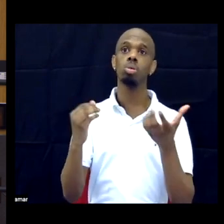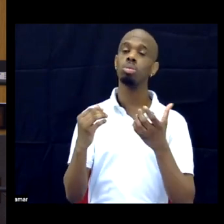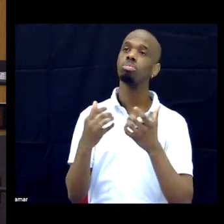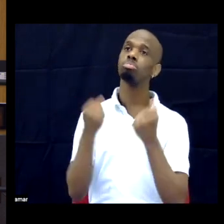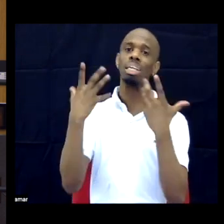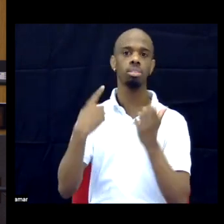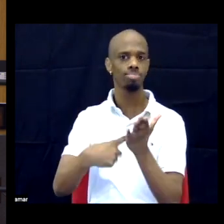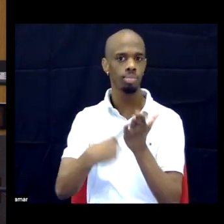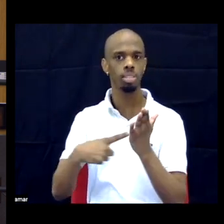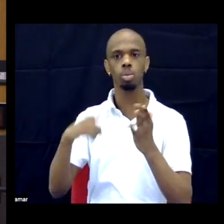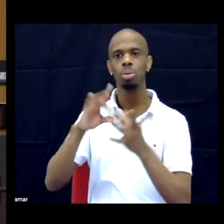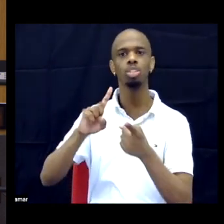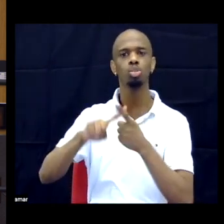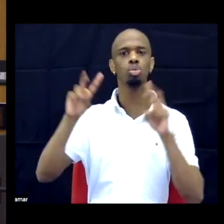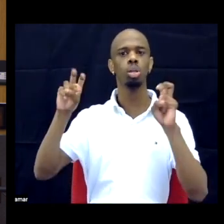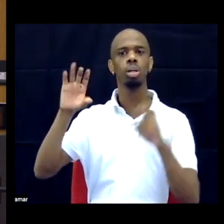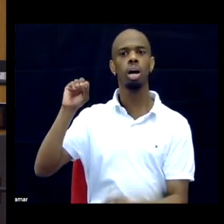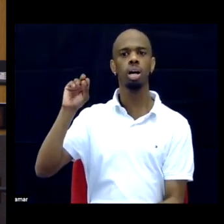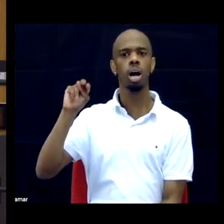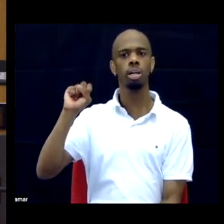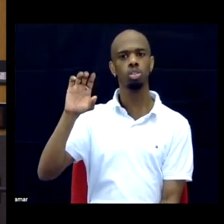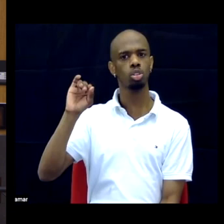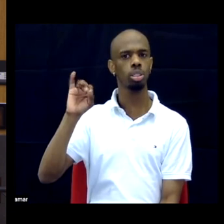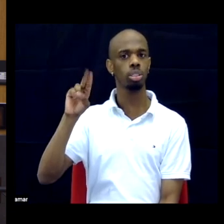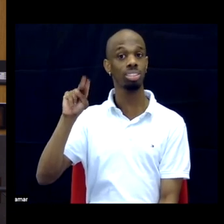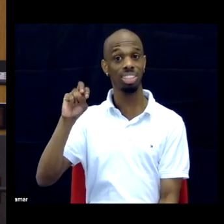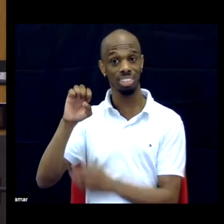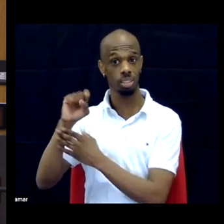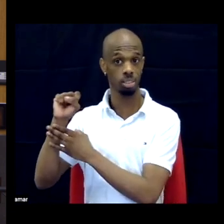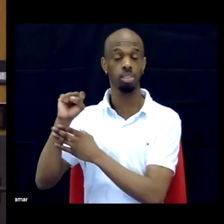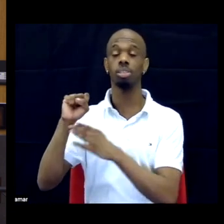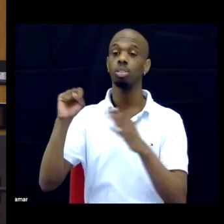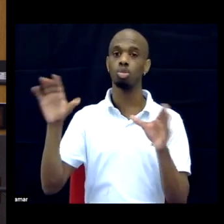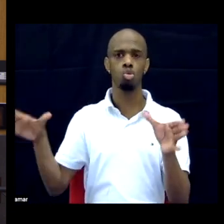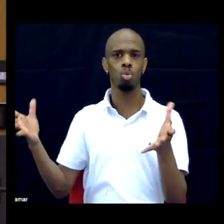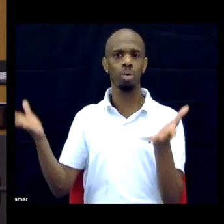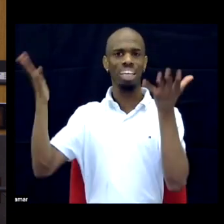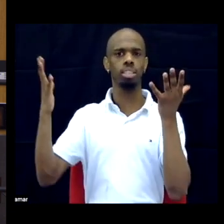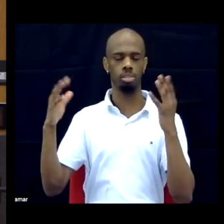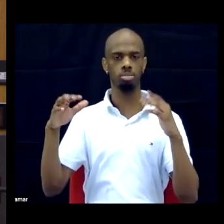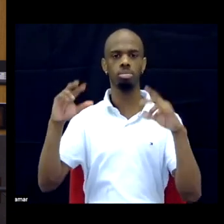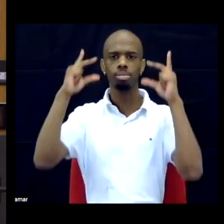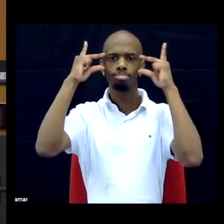a lot of disabled folks of color, race was their primary organizing lens and folks of